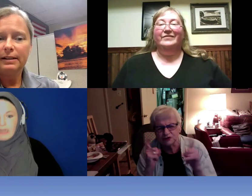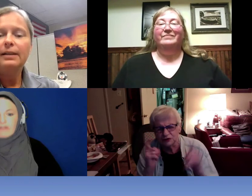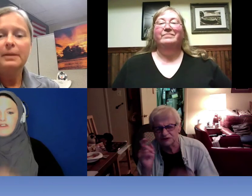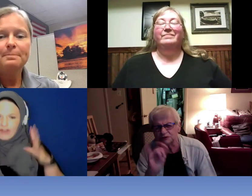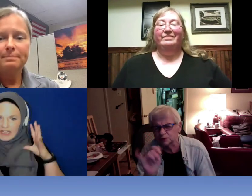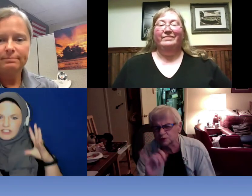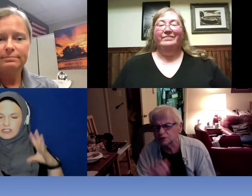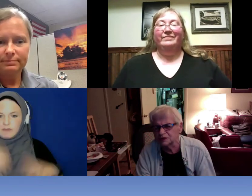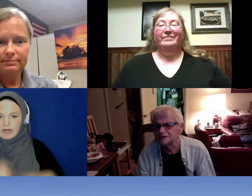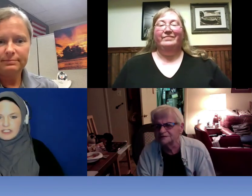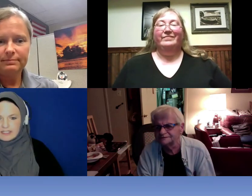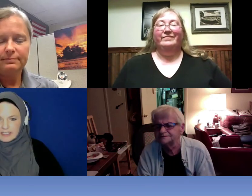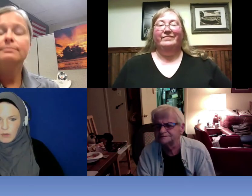for facial expressions as well